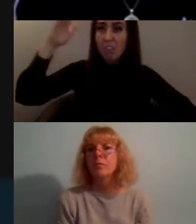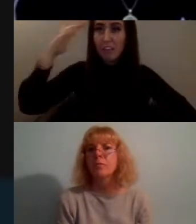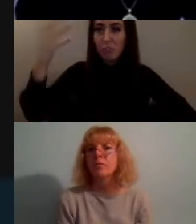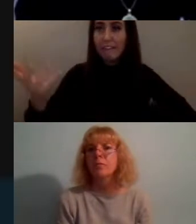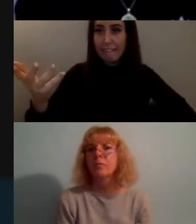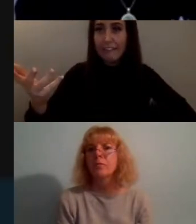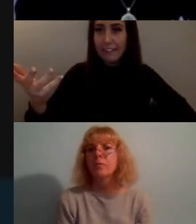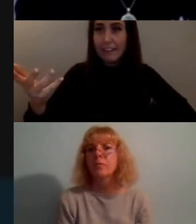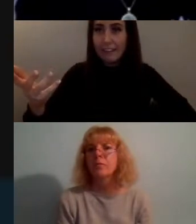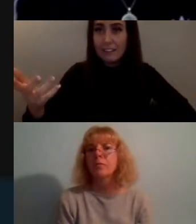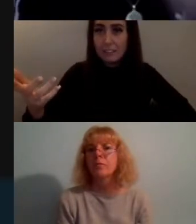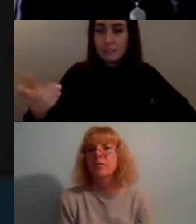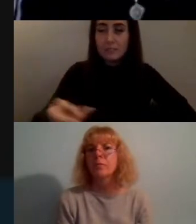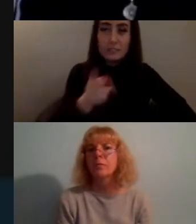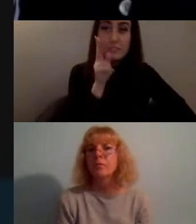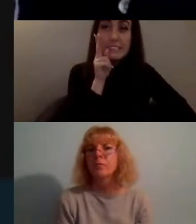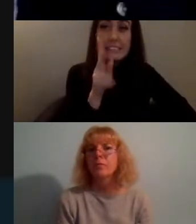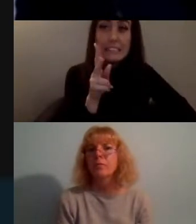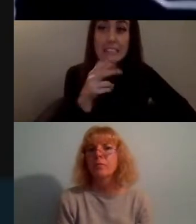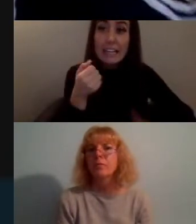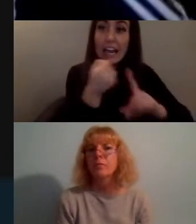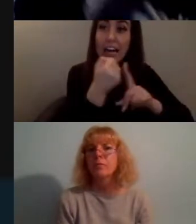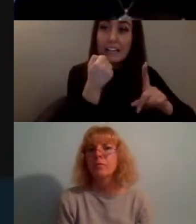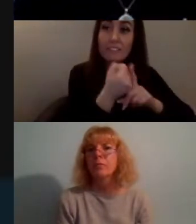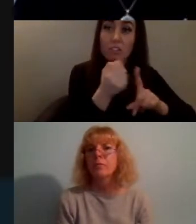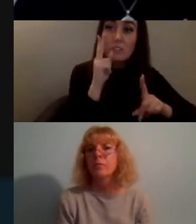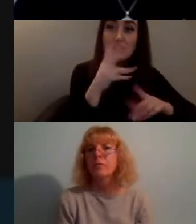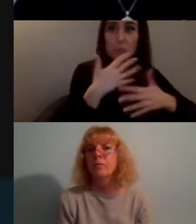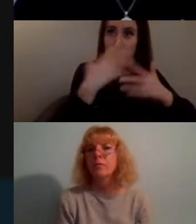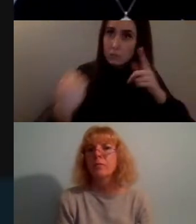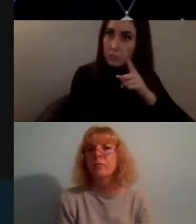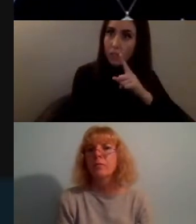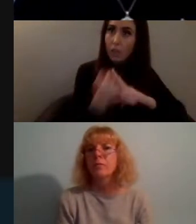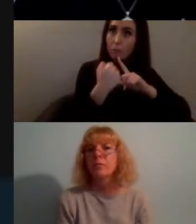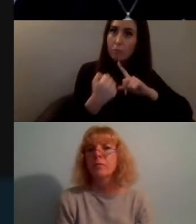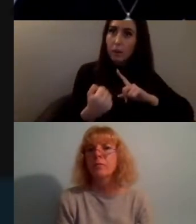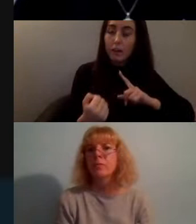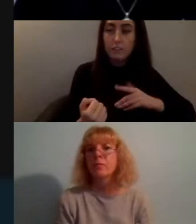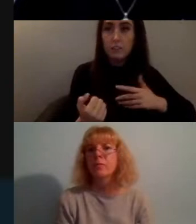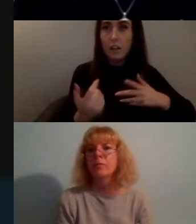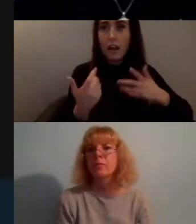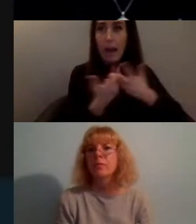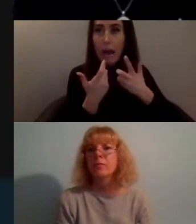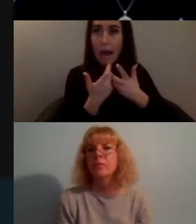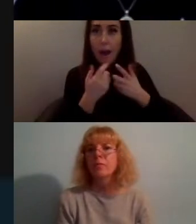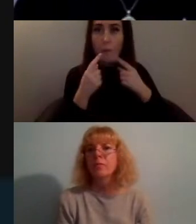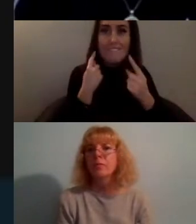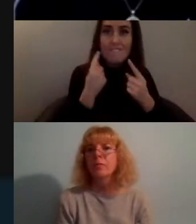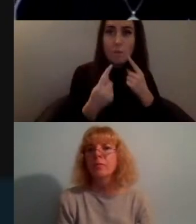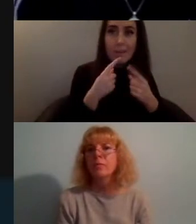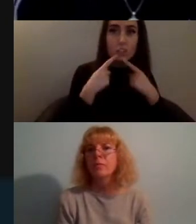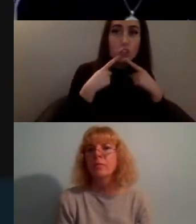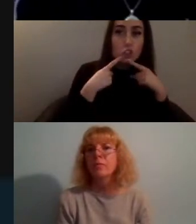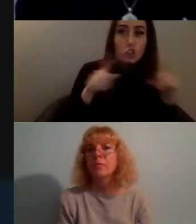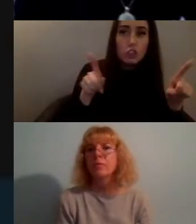we've seen like the impact of sharing information and what that can do you know the impact that can